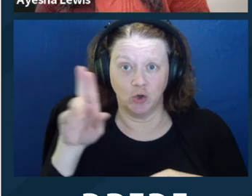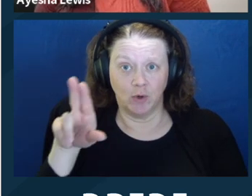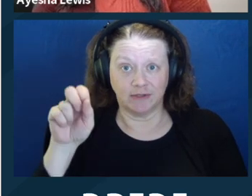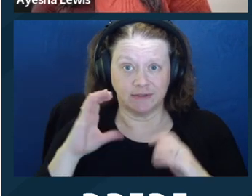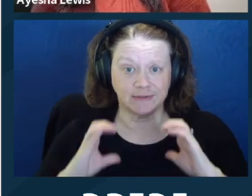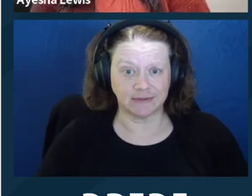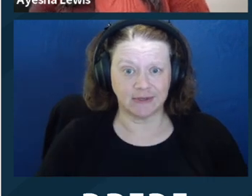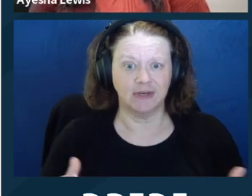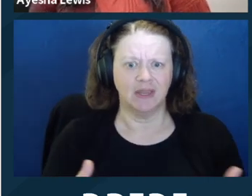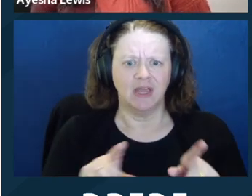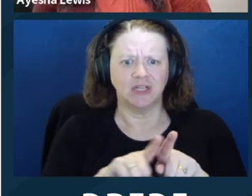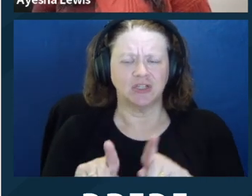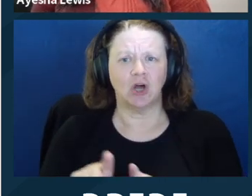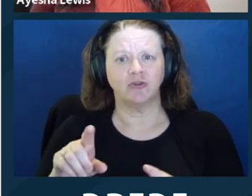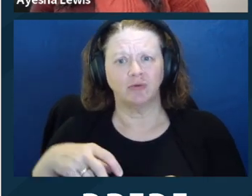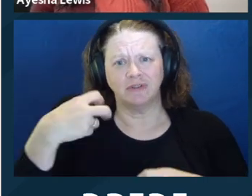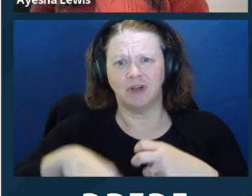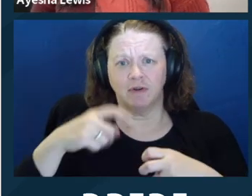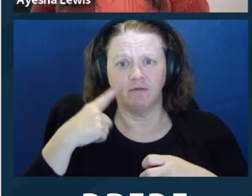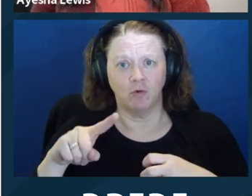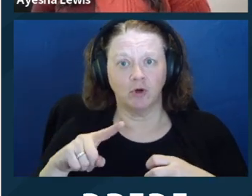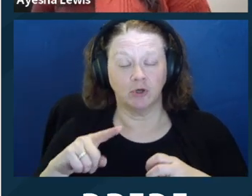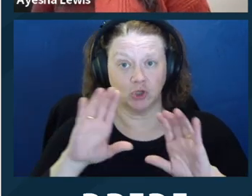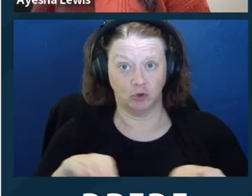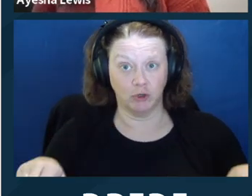is going on. It's also helpful for mitigating the power